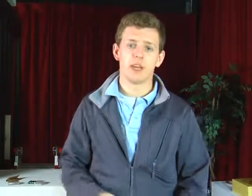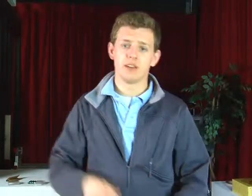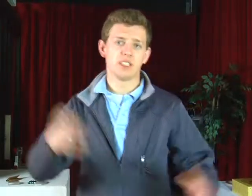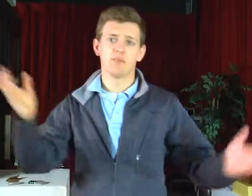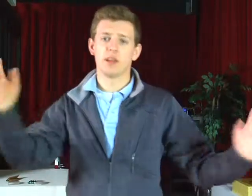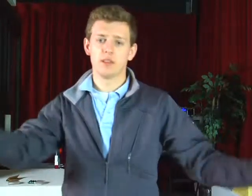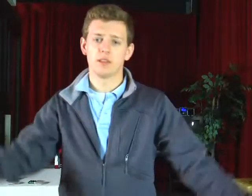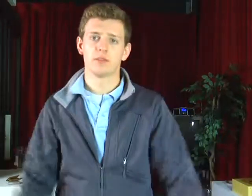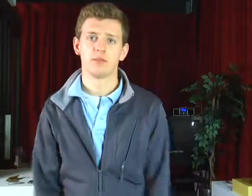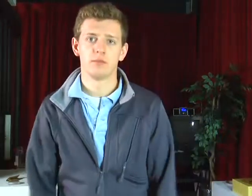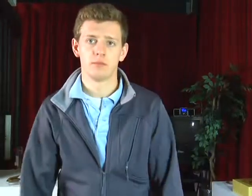you just spell it.